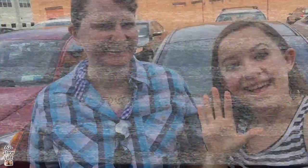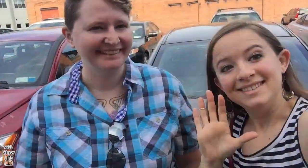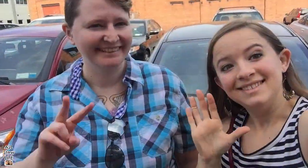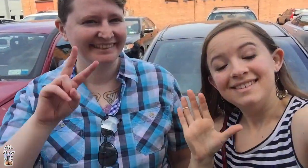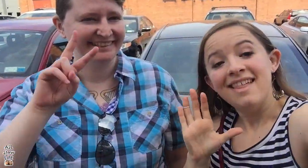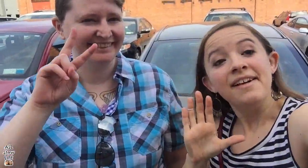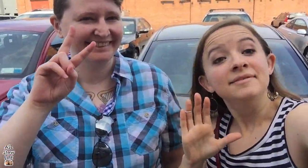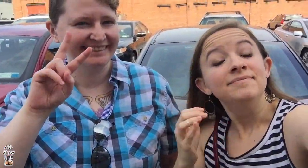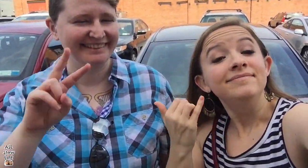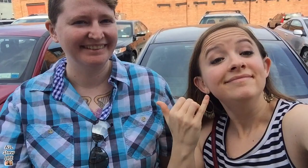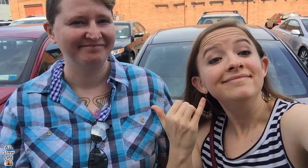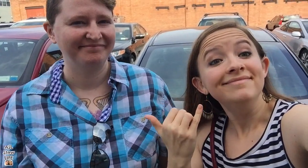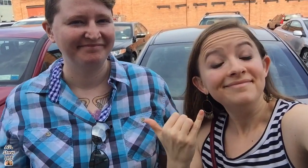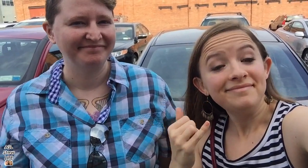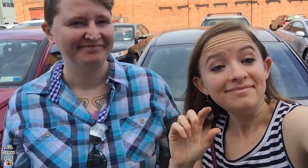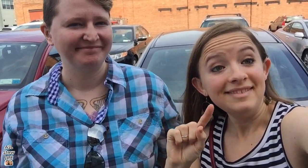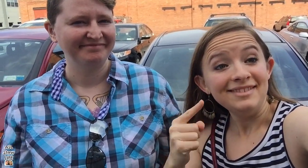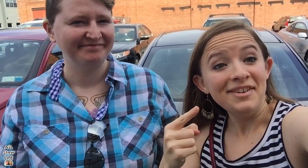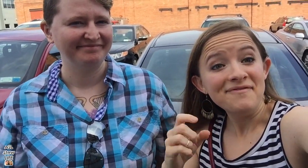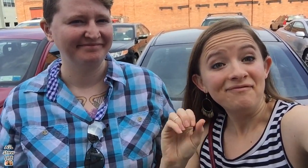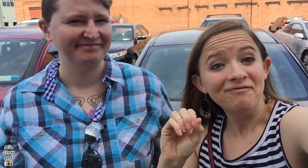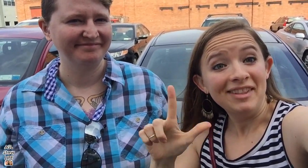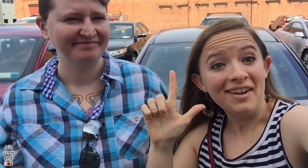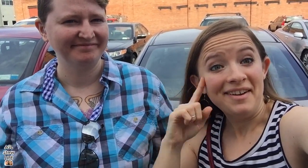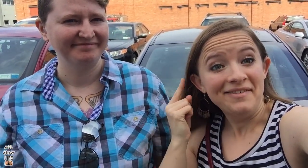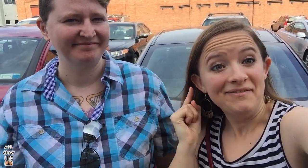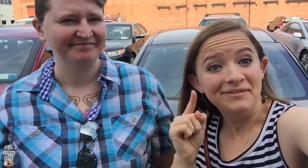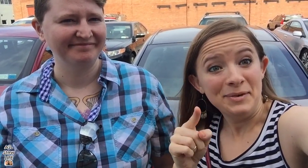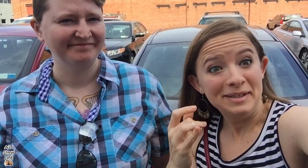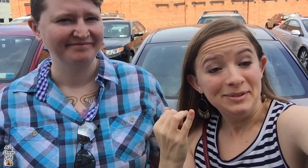[Jill] Hello, today we're doing our